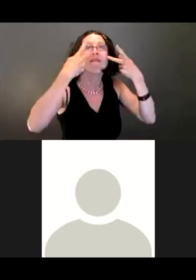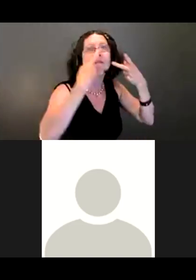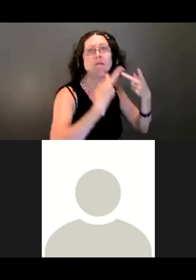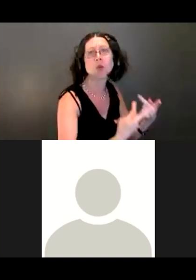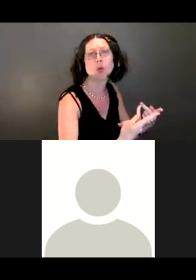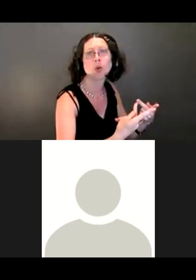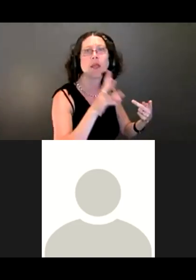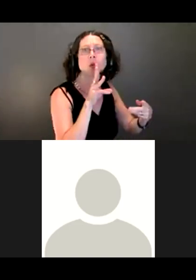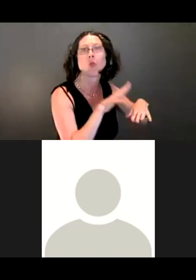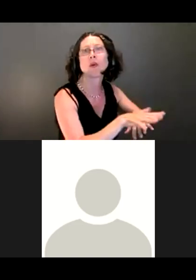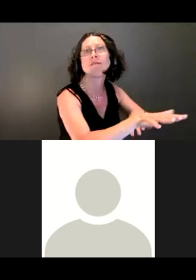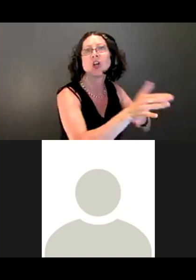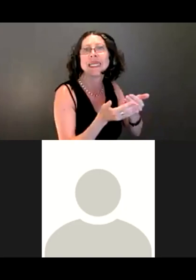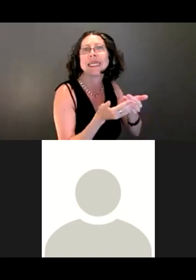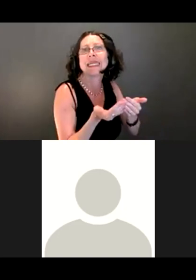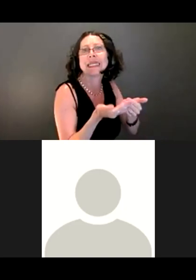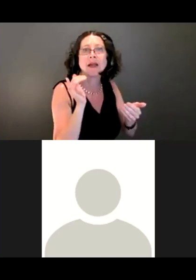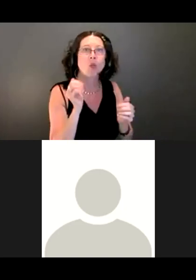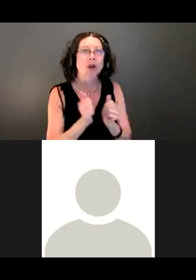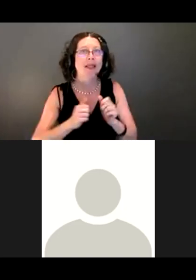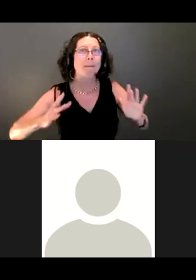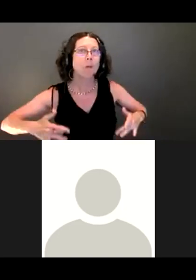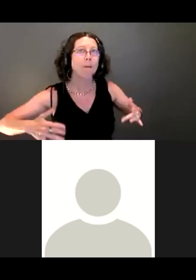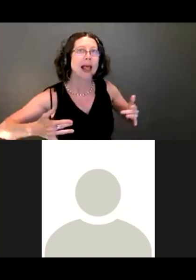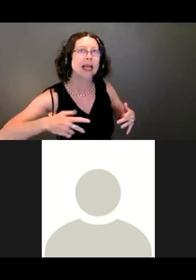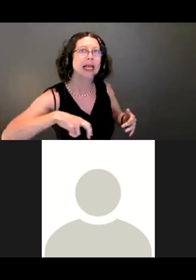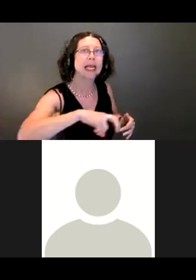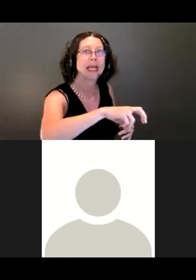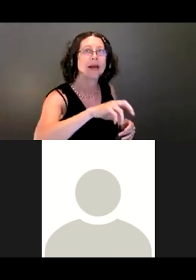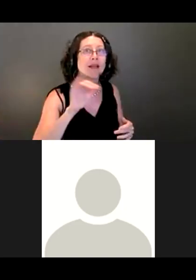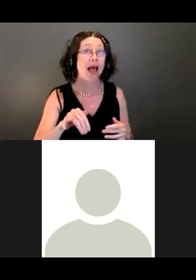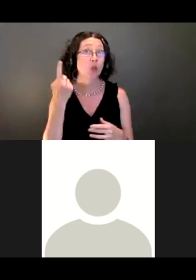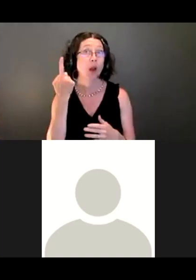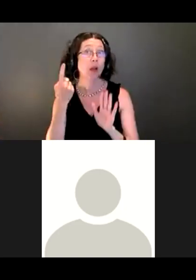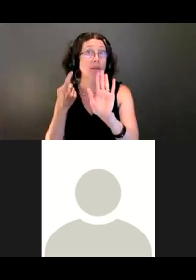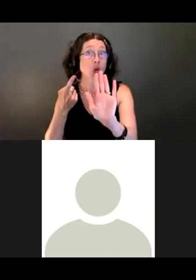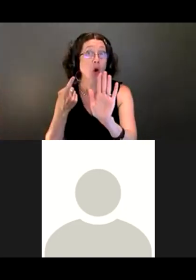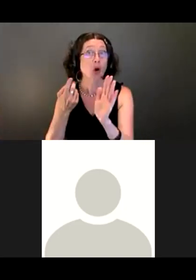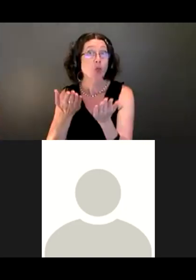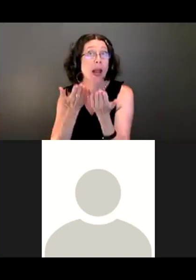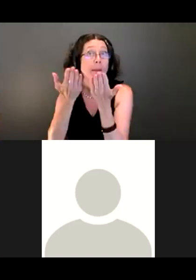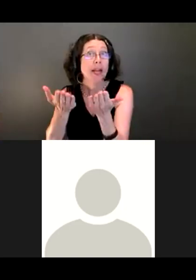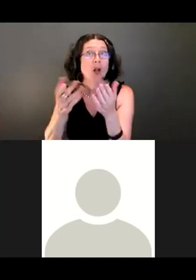That would be a recommendation that you might make to us. And also what I'm hearing you say is try and find a space